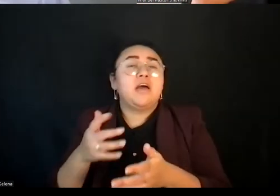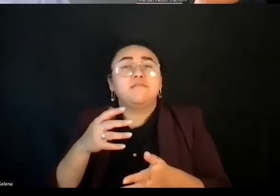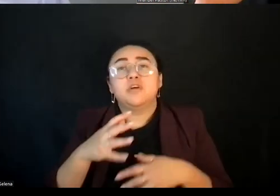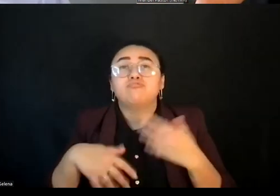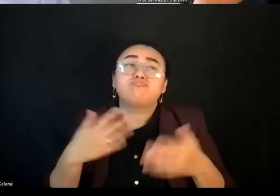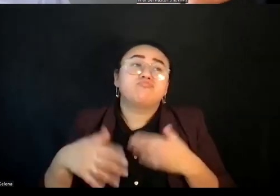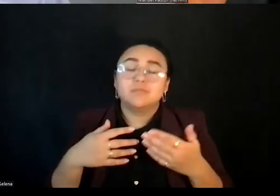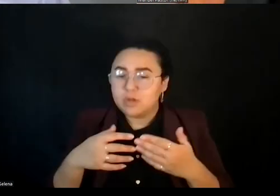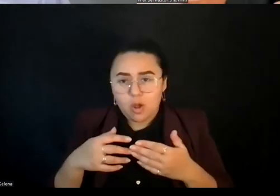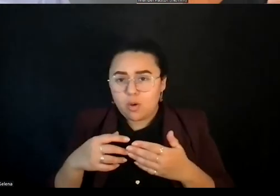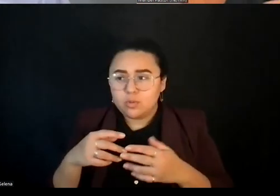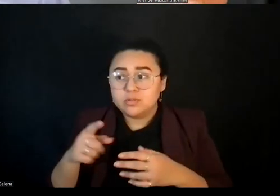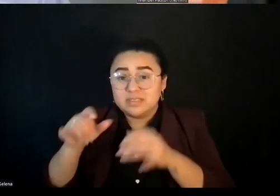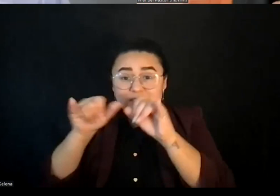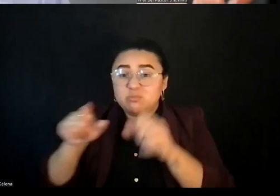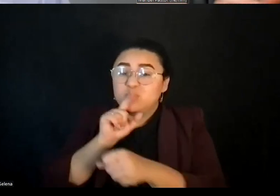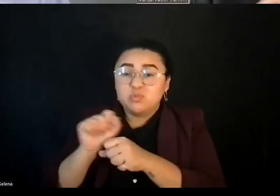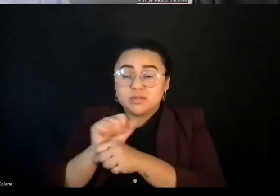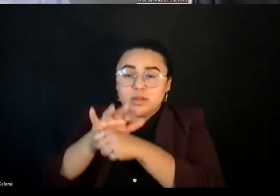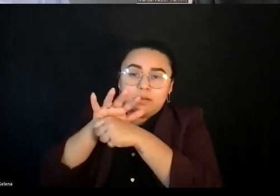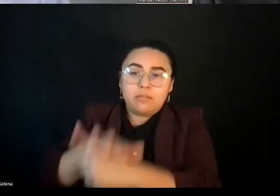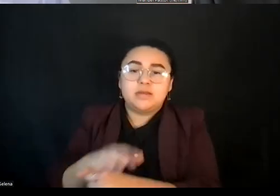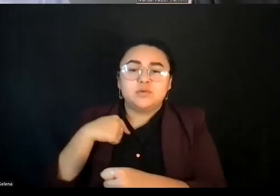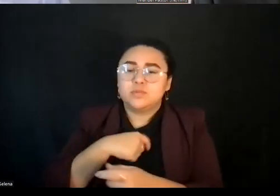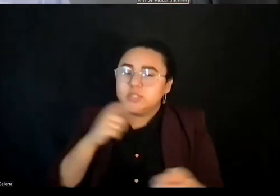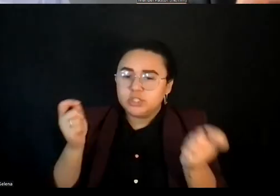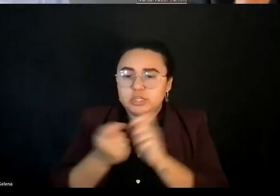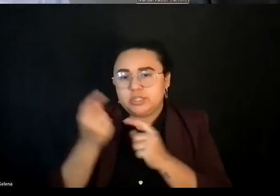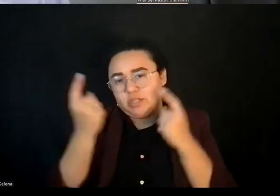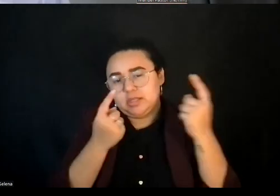And so when we shift to begin to say, well, we need to challenge the structures, challenge